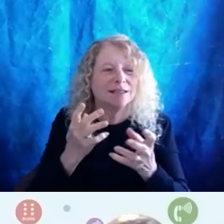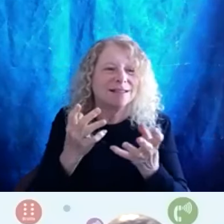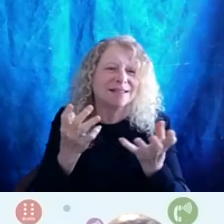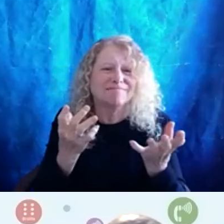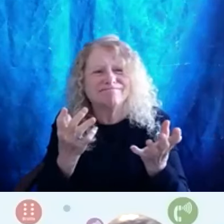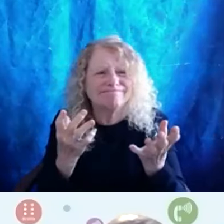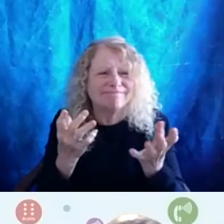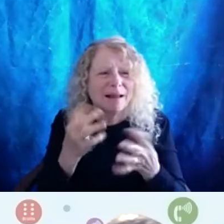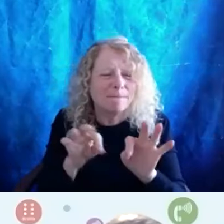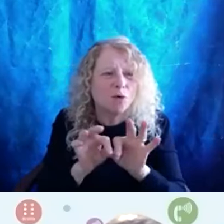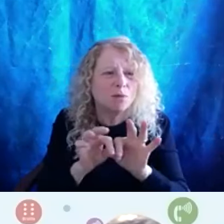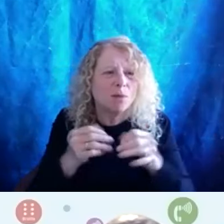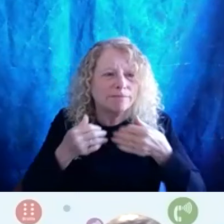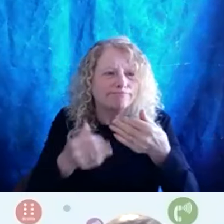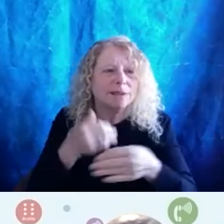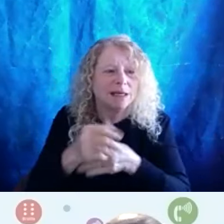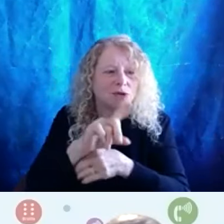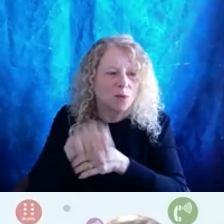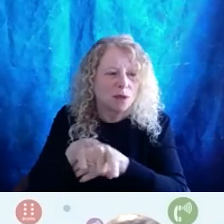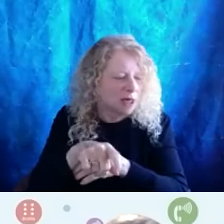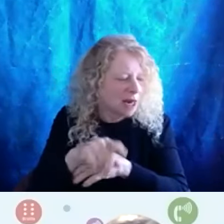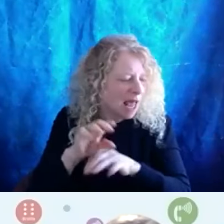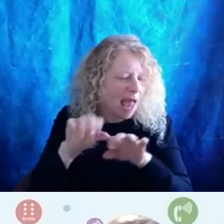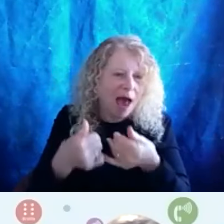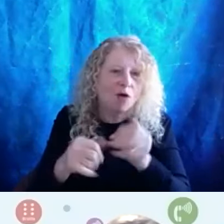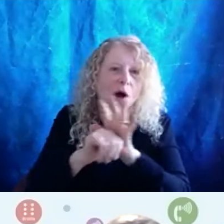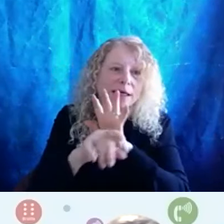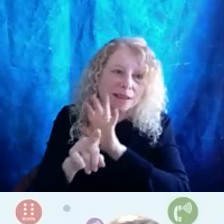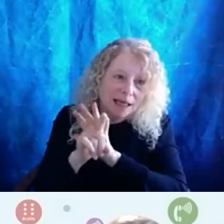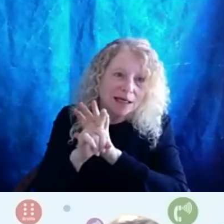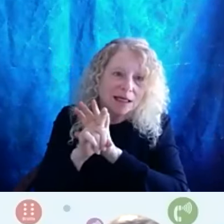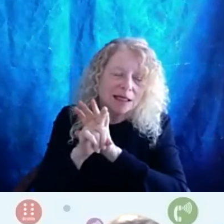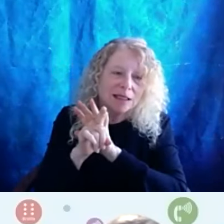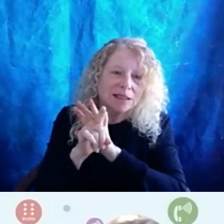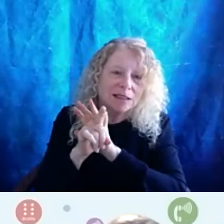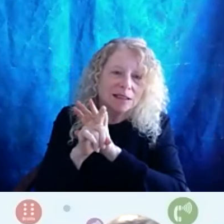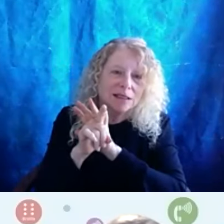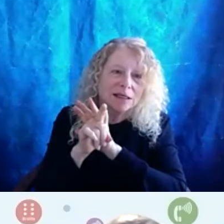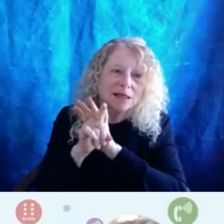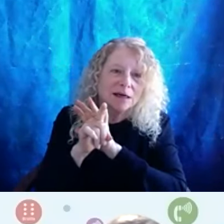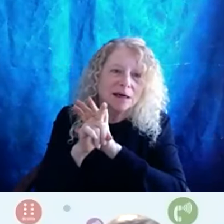the next question too. So how do these identities also have? How have they been central